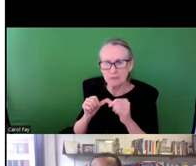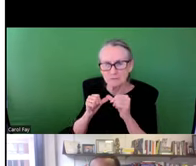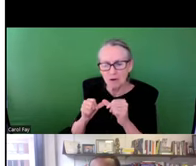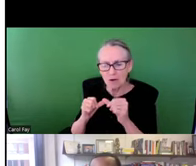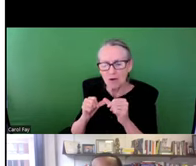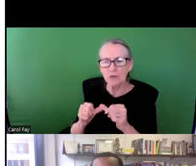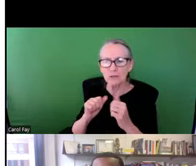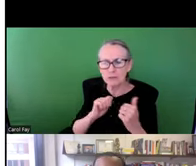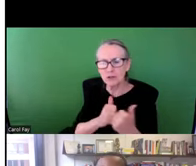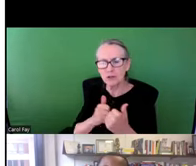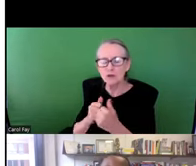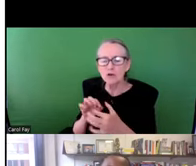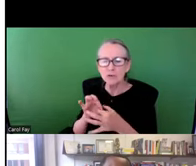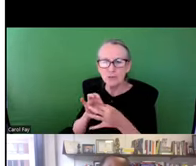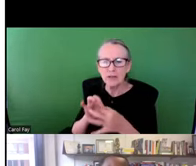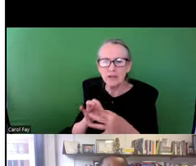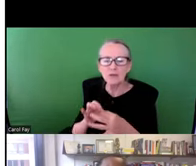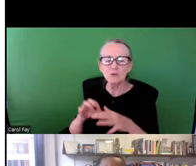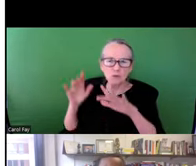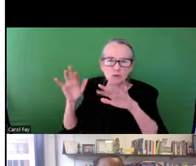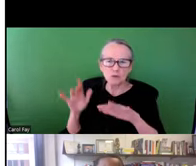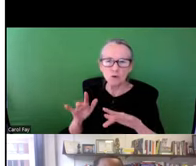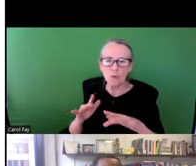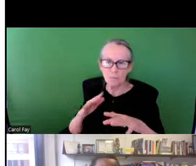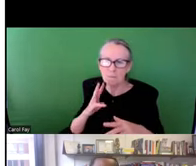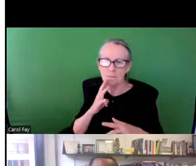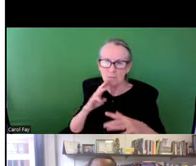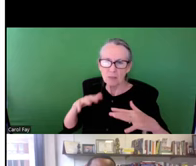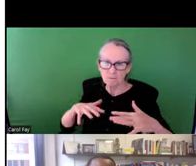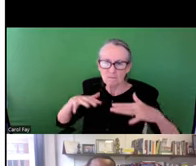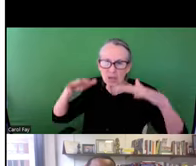infrastructure interventions to address some of the ongoing challenges related to